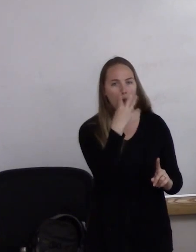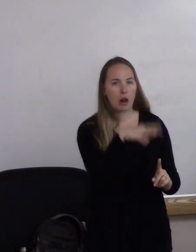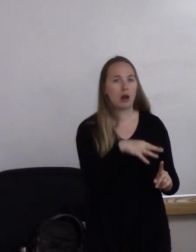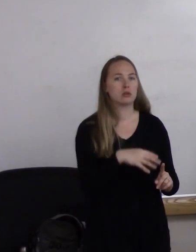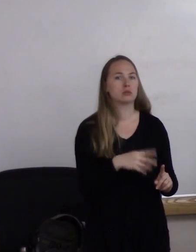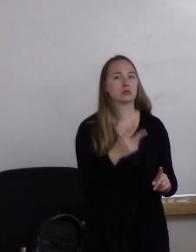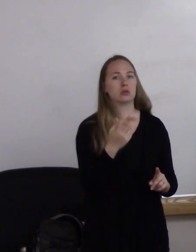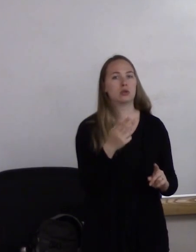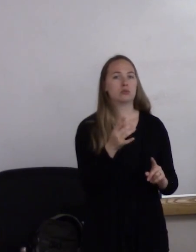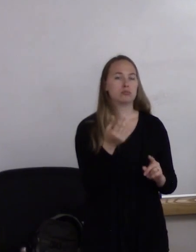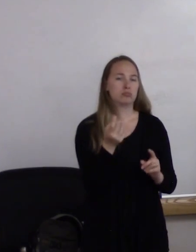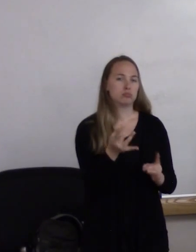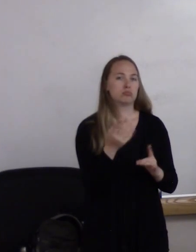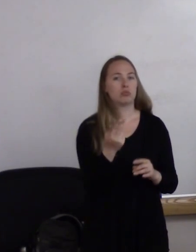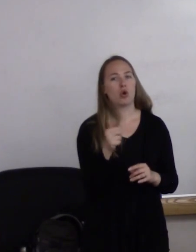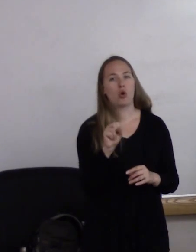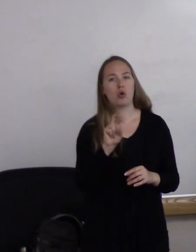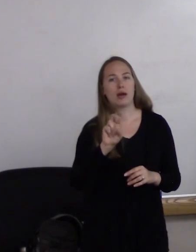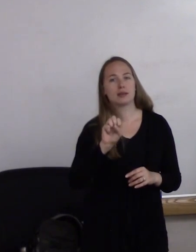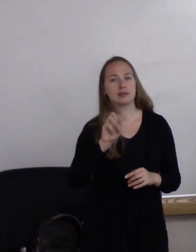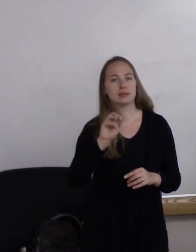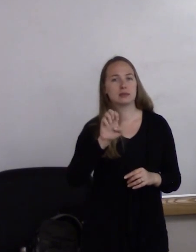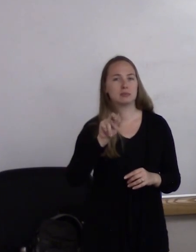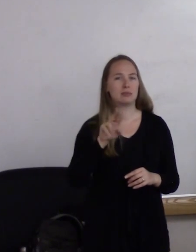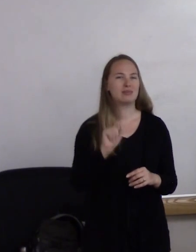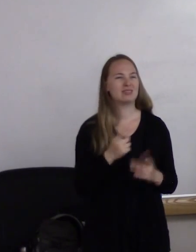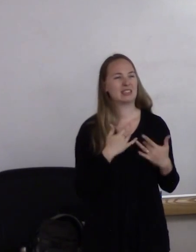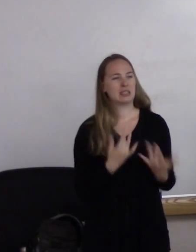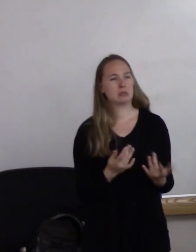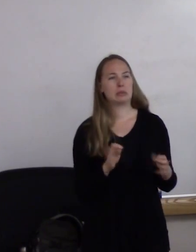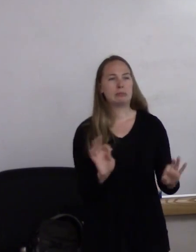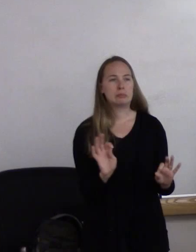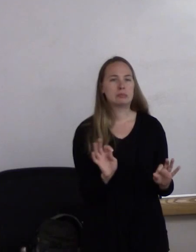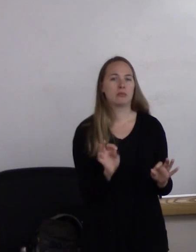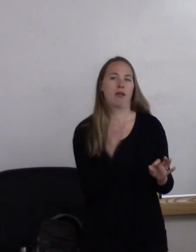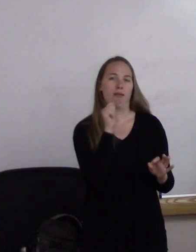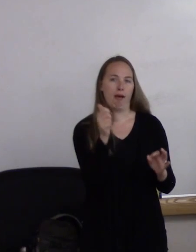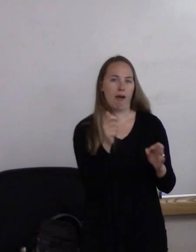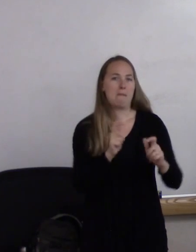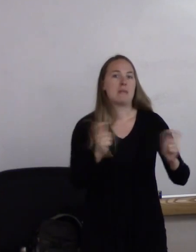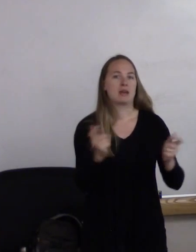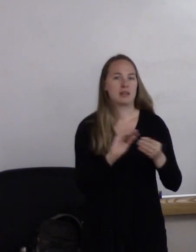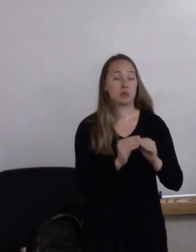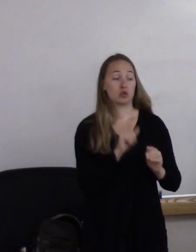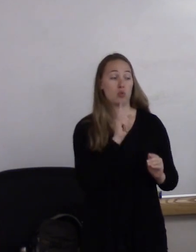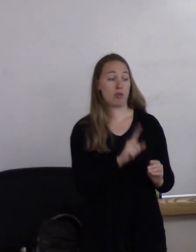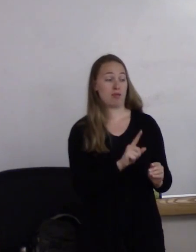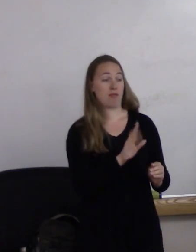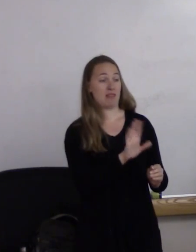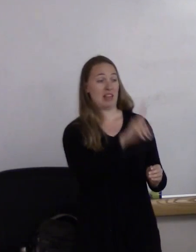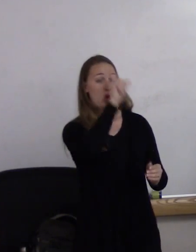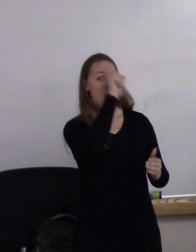it tends to be a very minority-- a small number. So it really is a belief and this fear